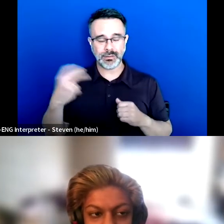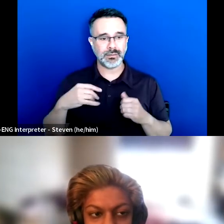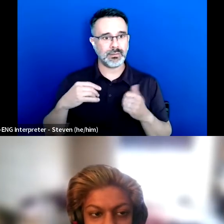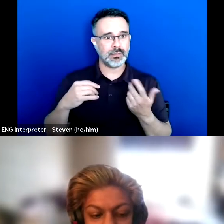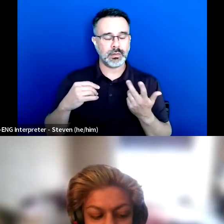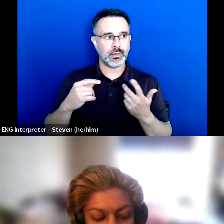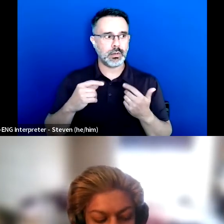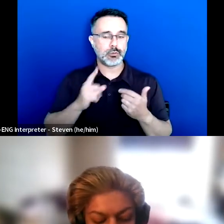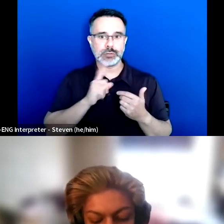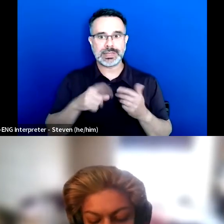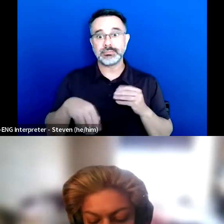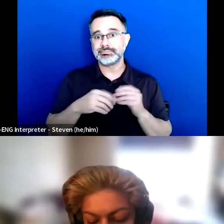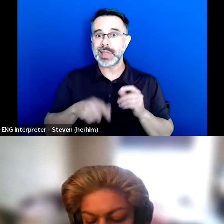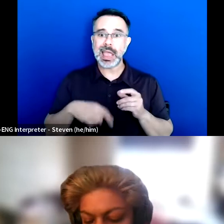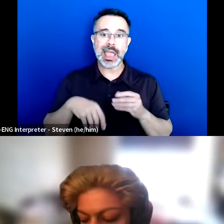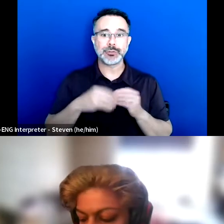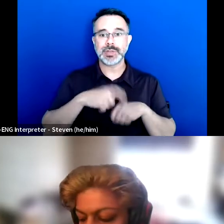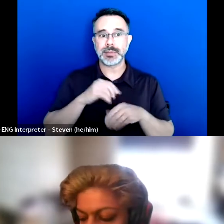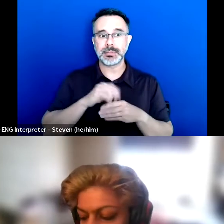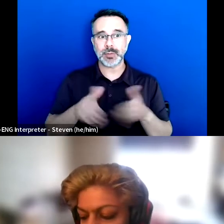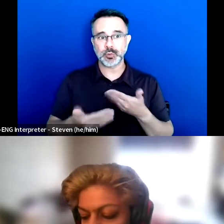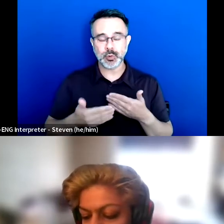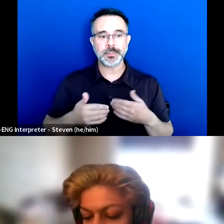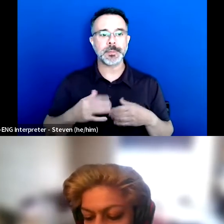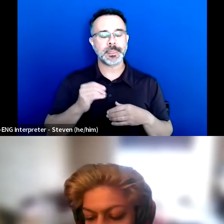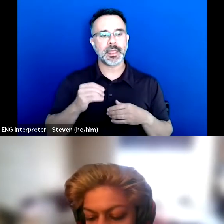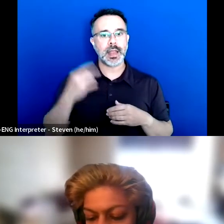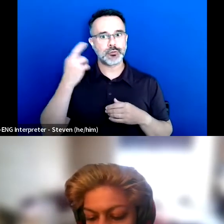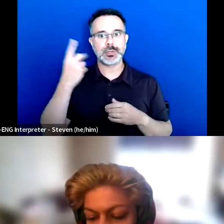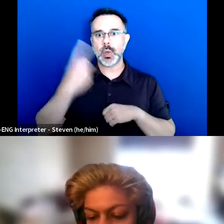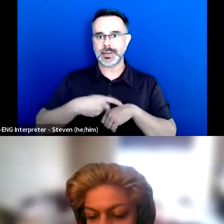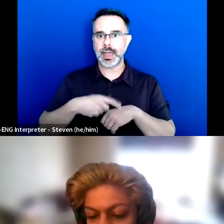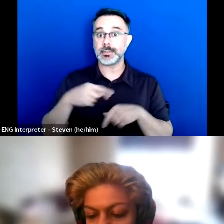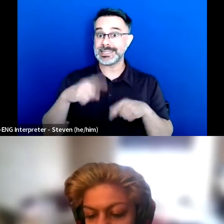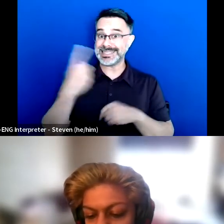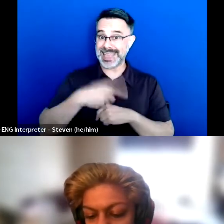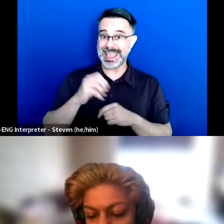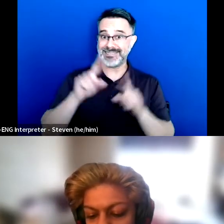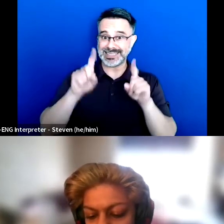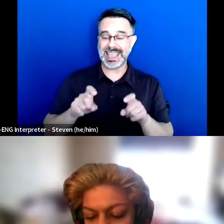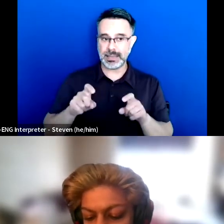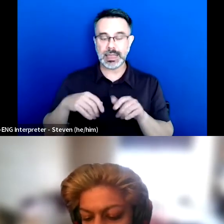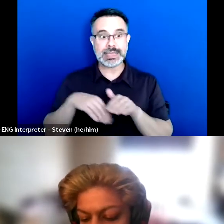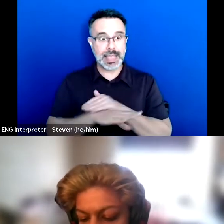And I remember really vividly that somebody came in on the day of the exams and they had broken their finger.